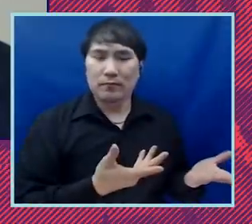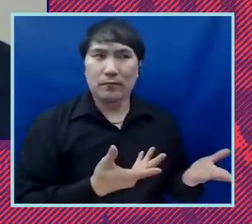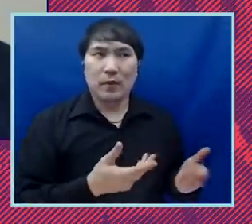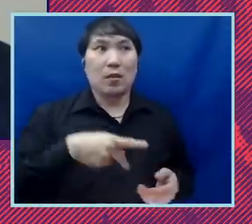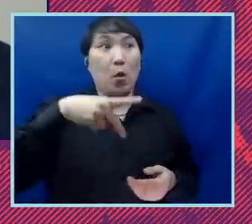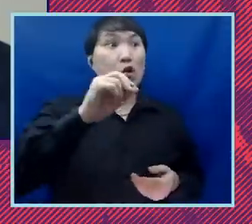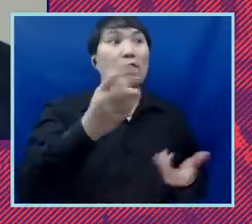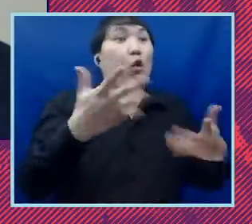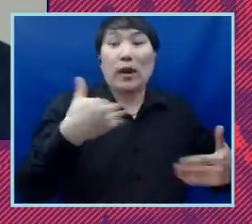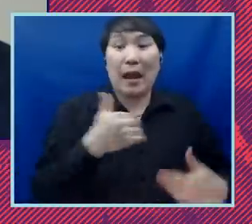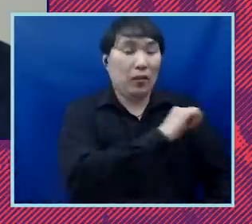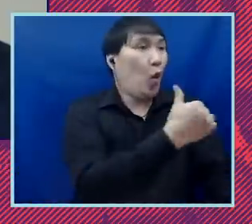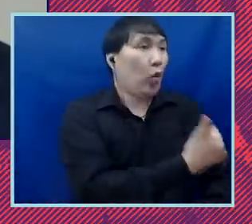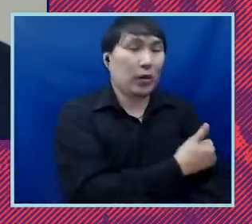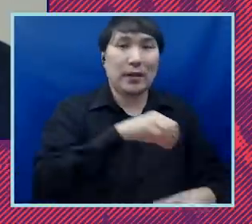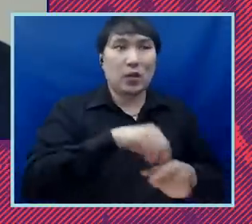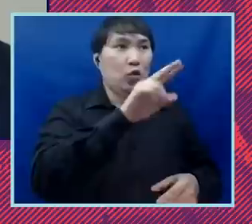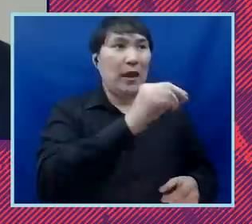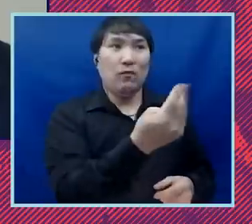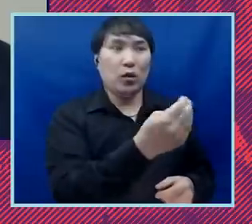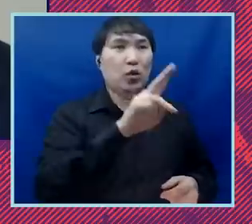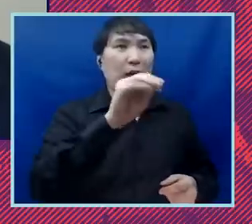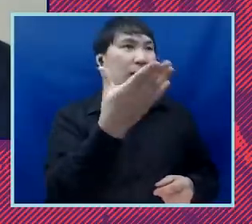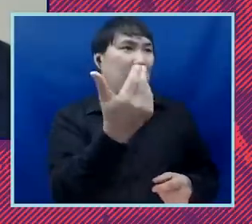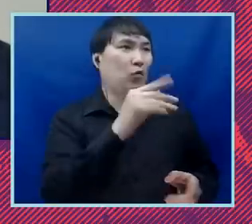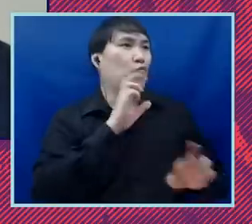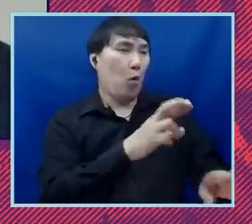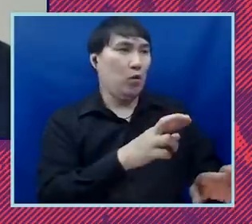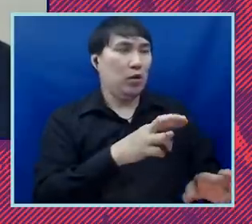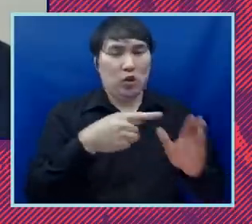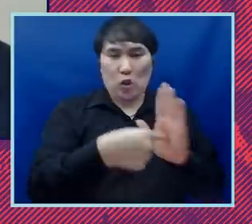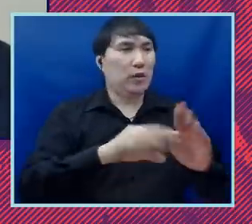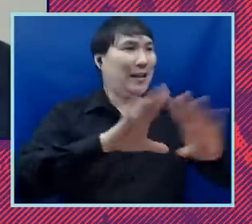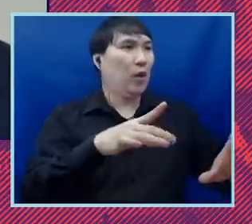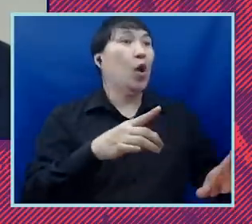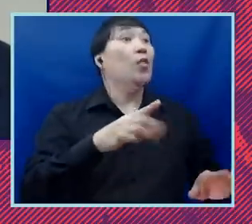the inspector general in 2014 and 2015 report to provide all of those services such as they would